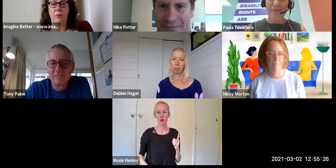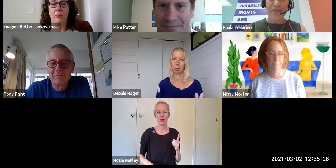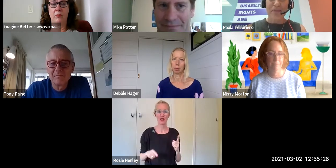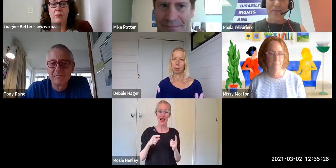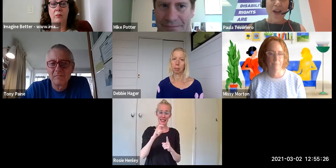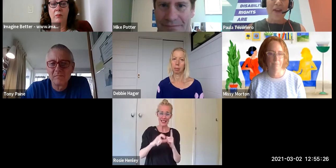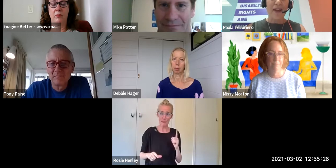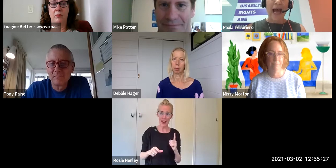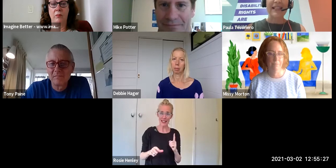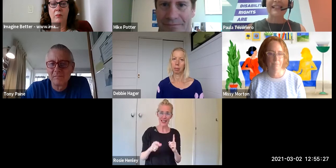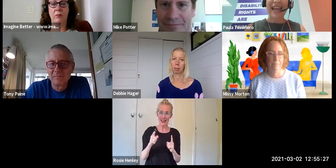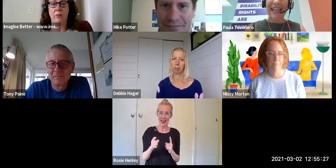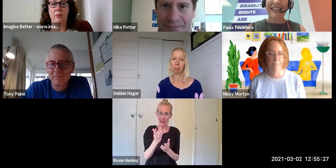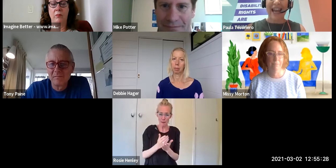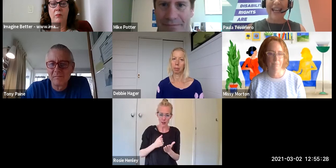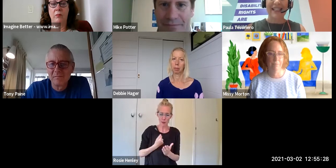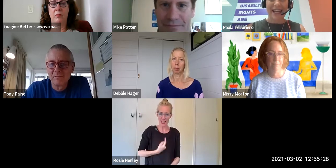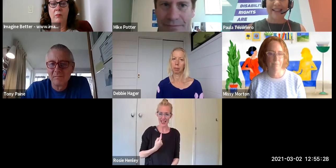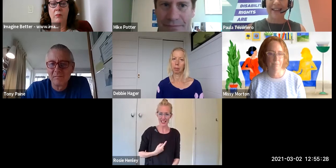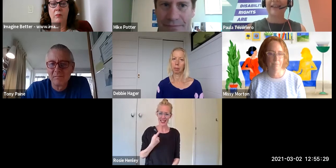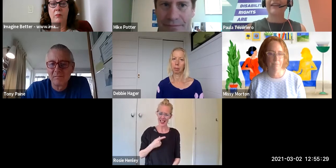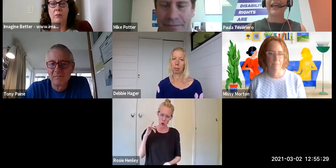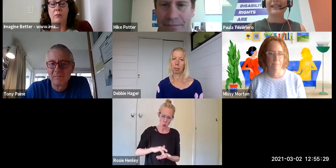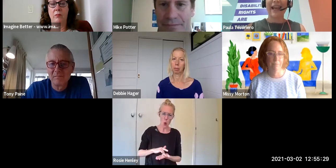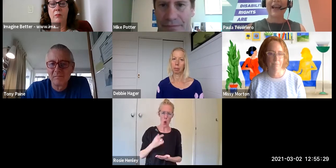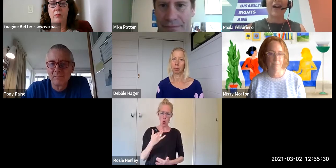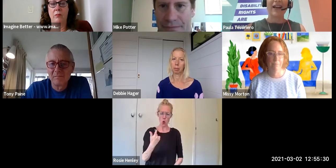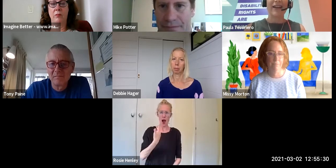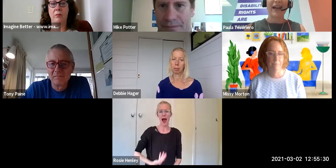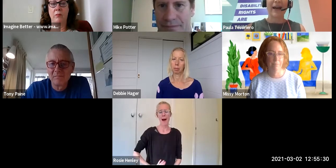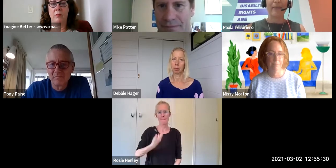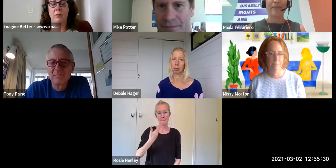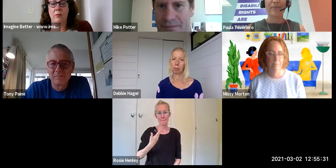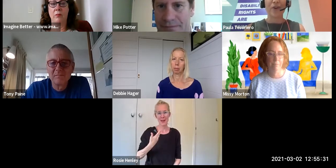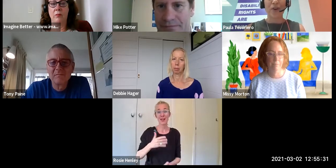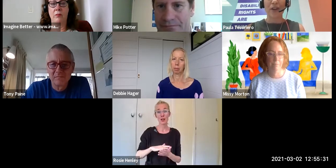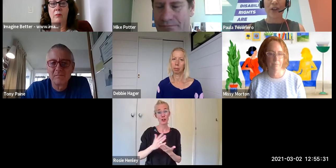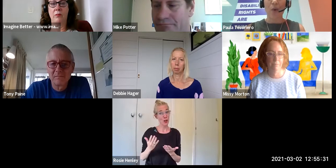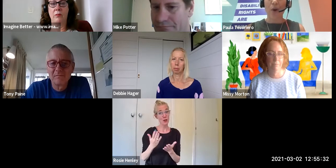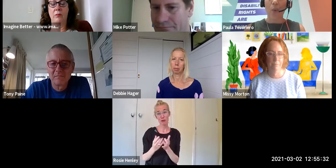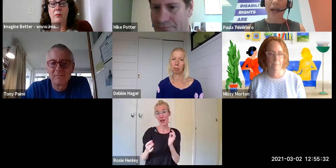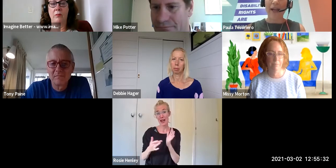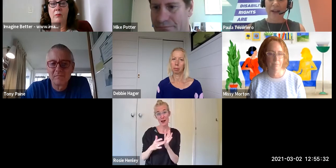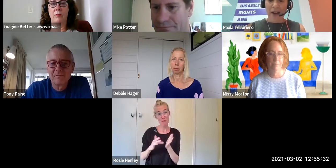And I think understanding that as an ally can go a long way.